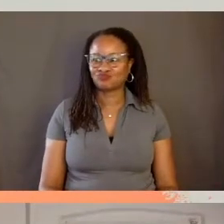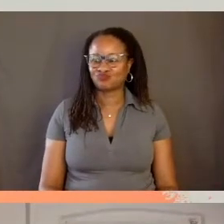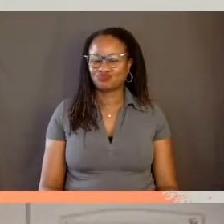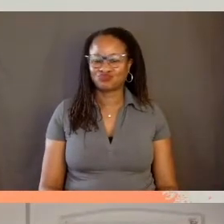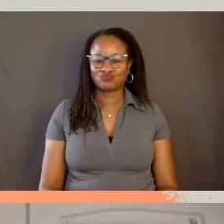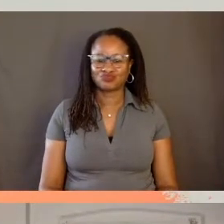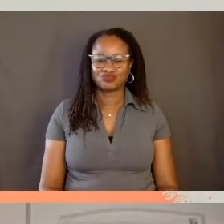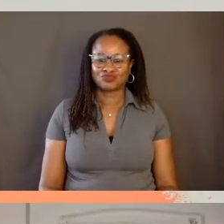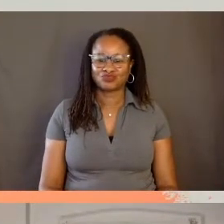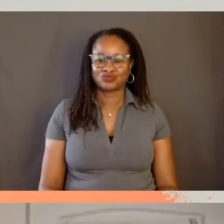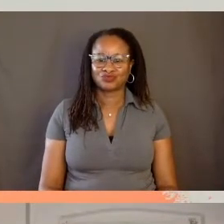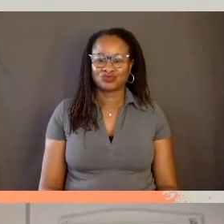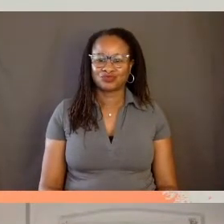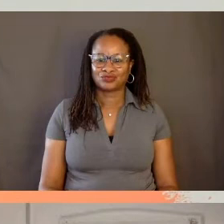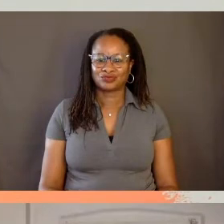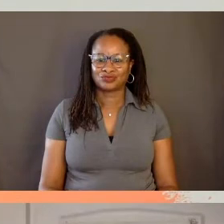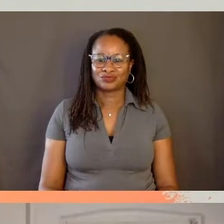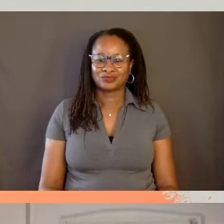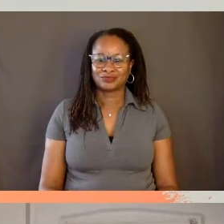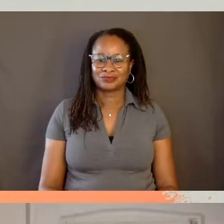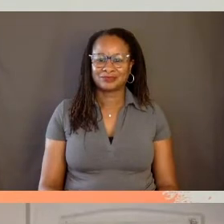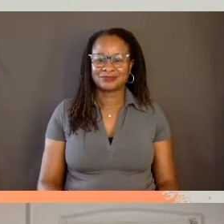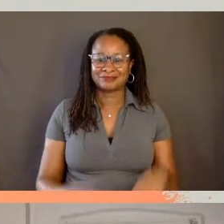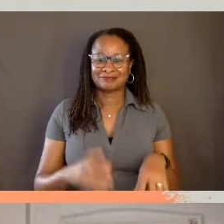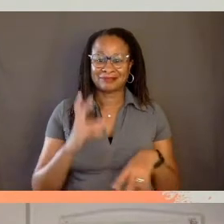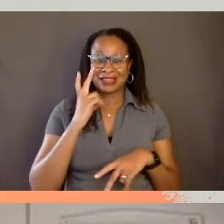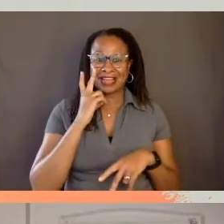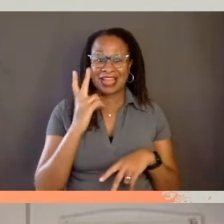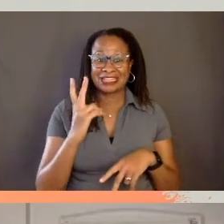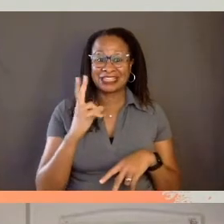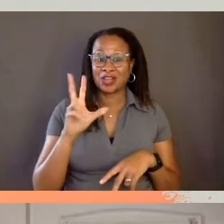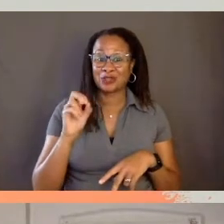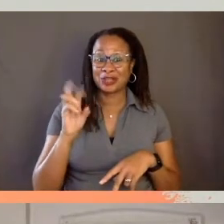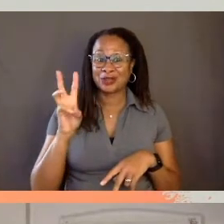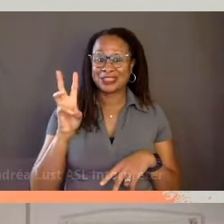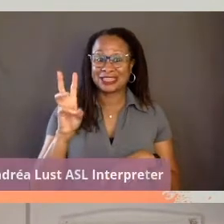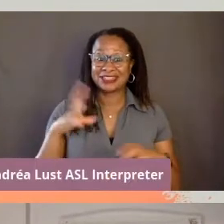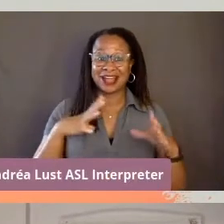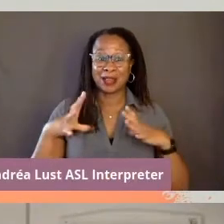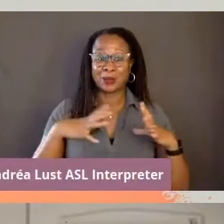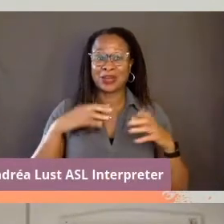So, I actually saw 306 Hollywood in a theater when it came out and just really loved